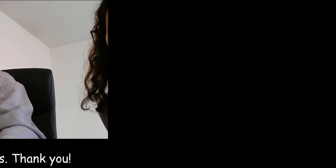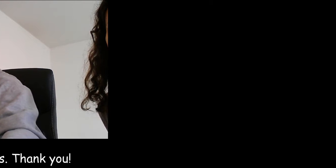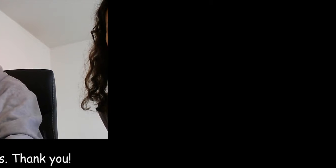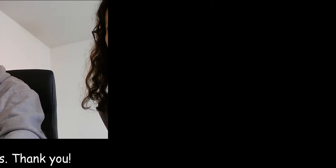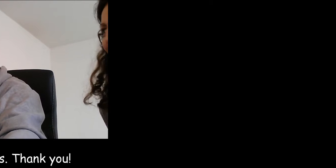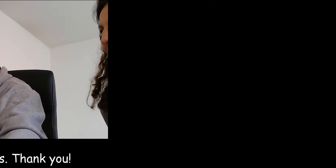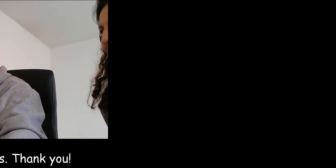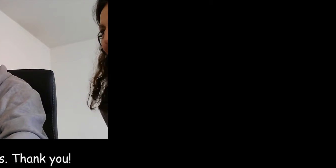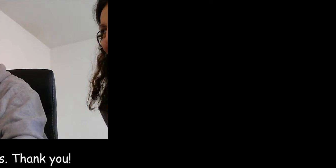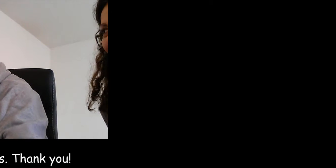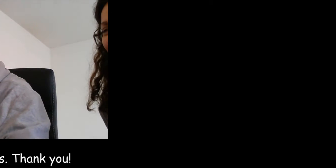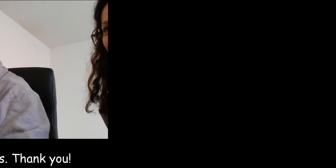Your reaction is impossible